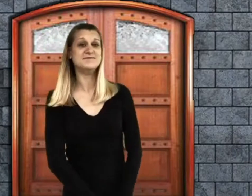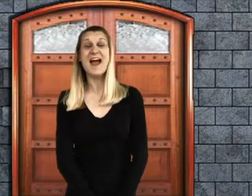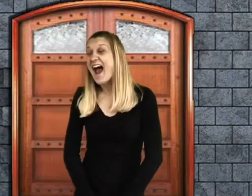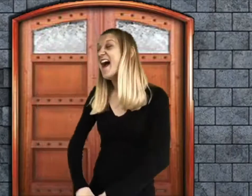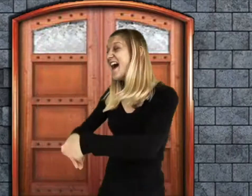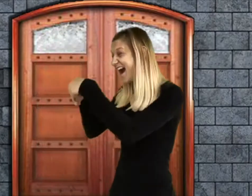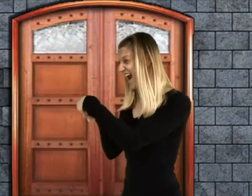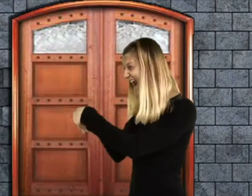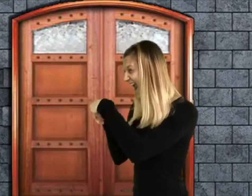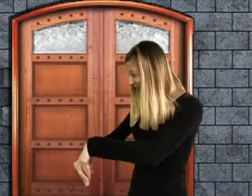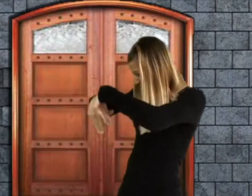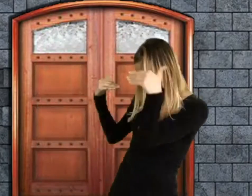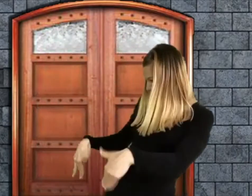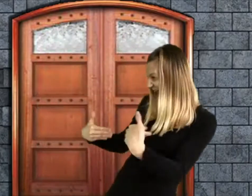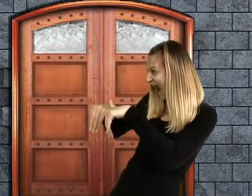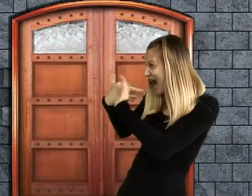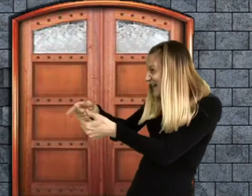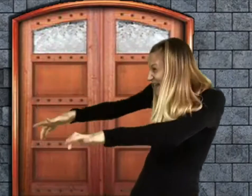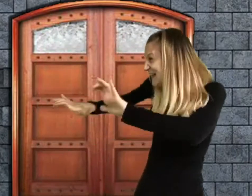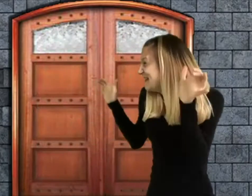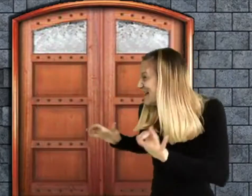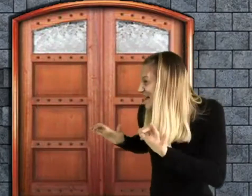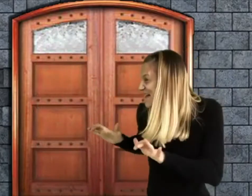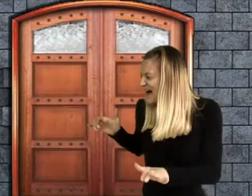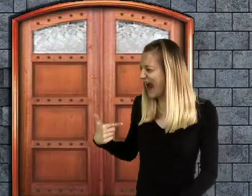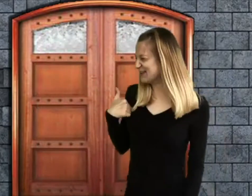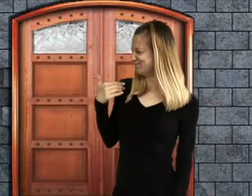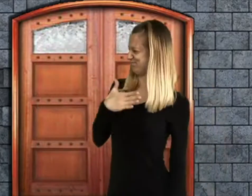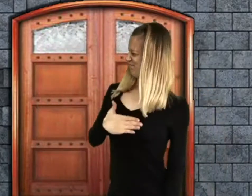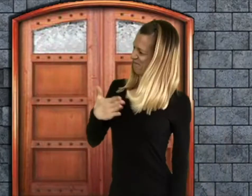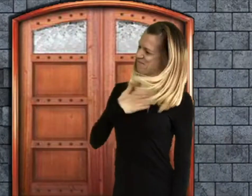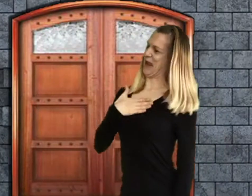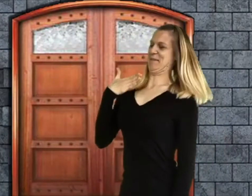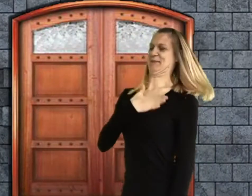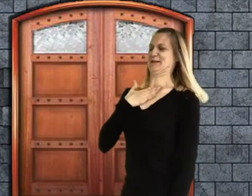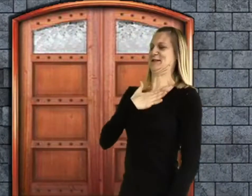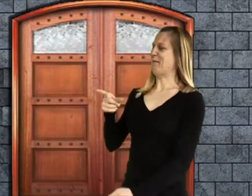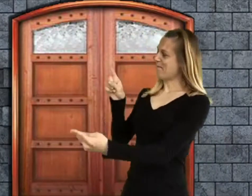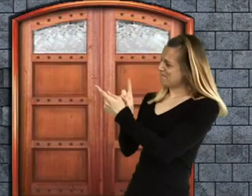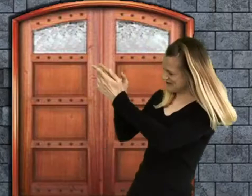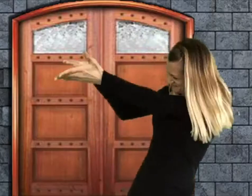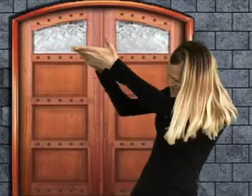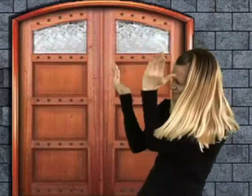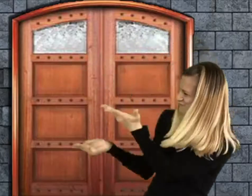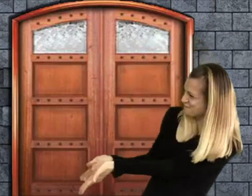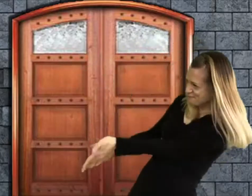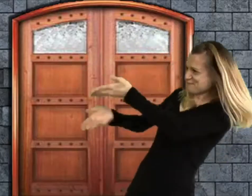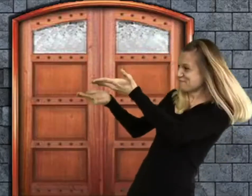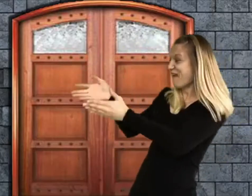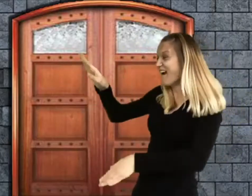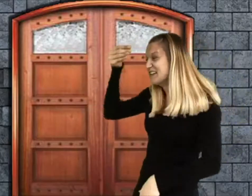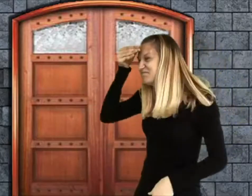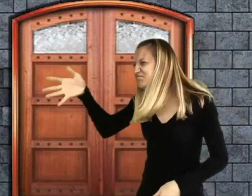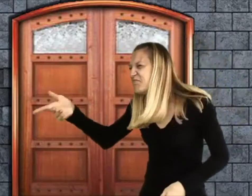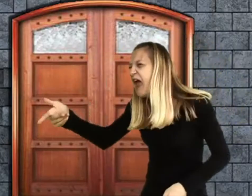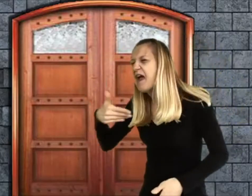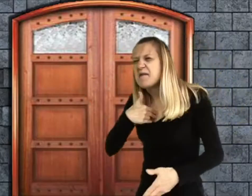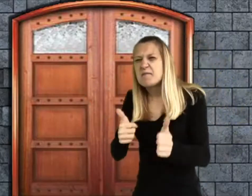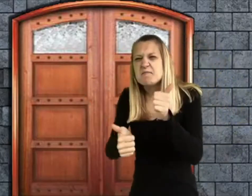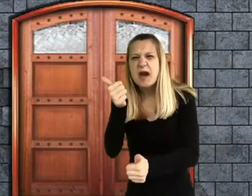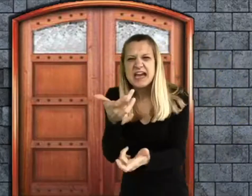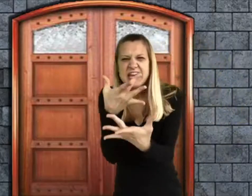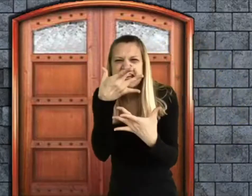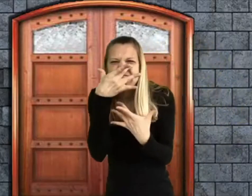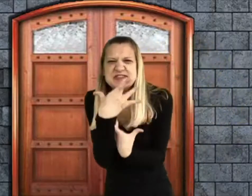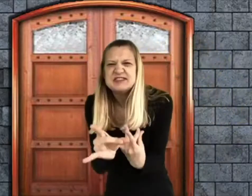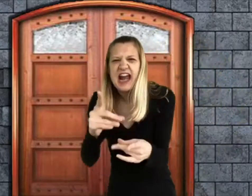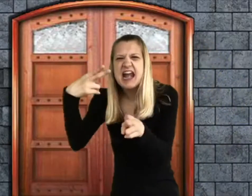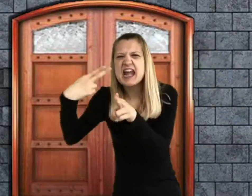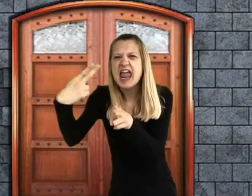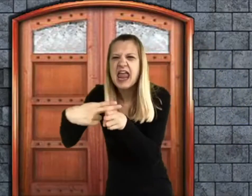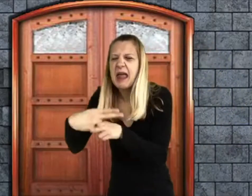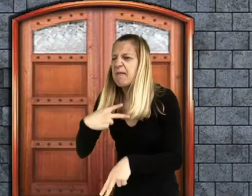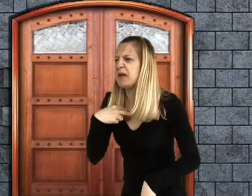"My dear Veruca! How do you do? What a pleasure this is! You do have an interesting name, don’t you?